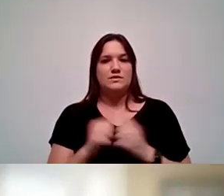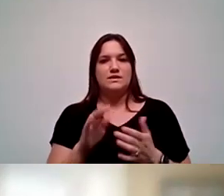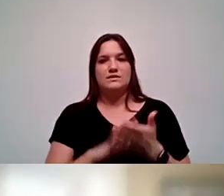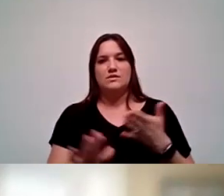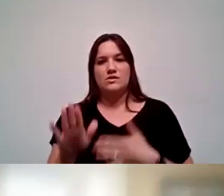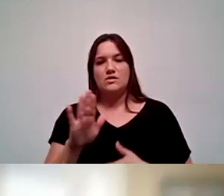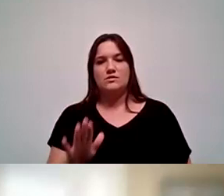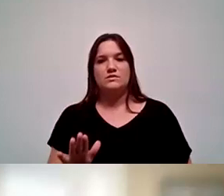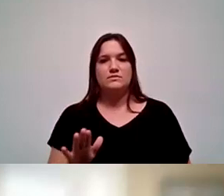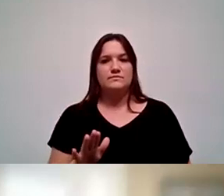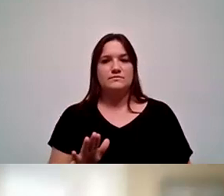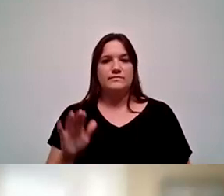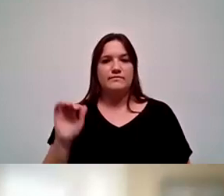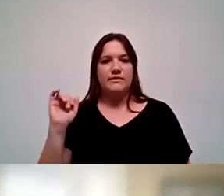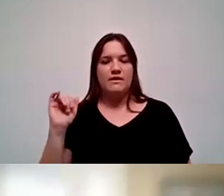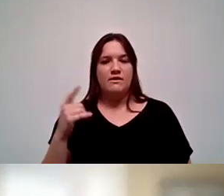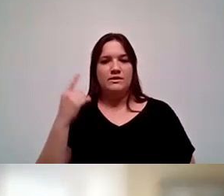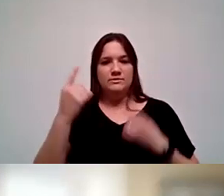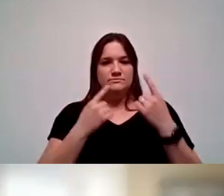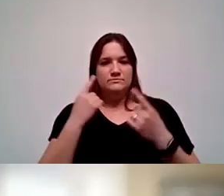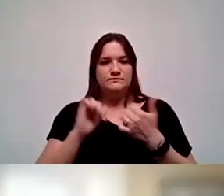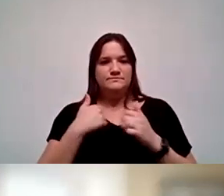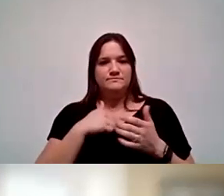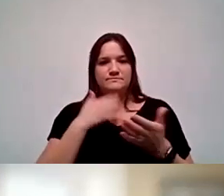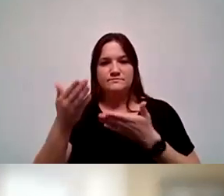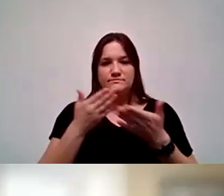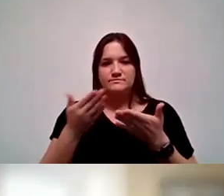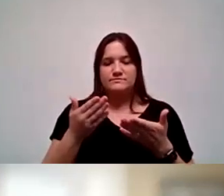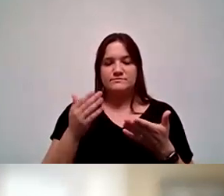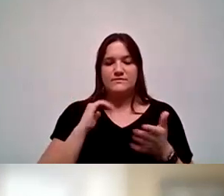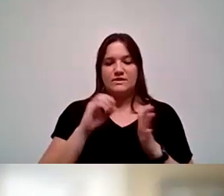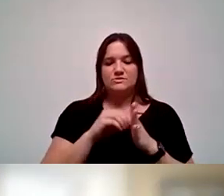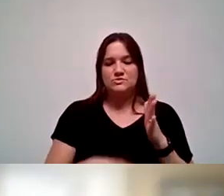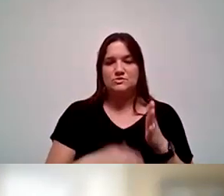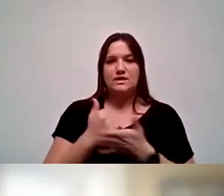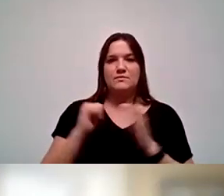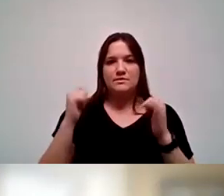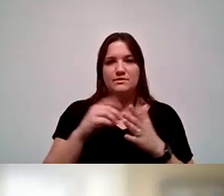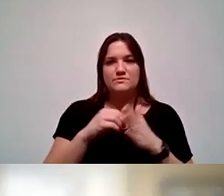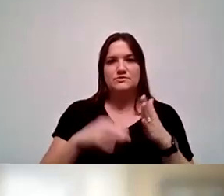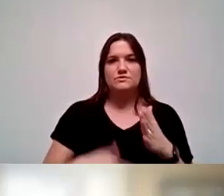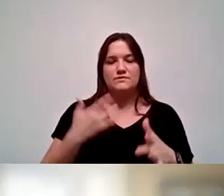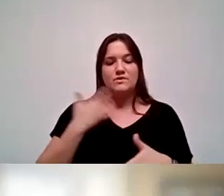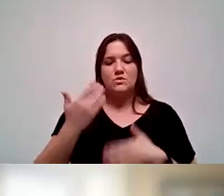We should all be thinking about how we're serving all of our students and helping all of our students feel welcome and included